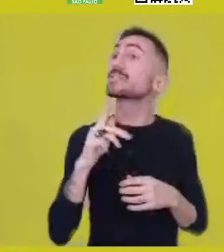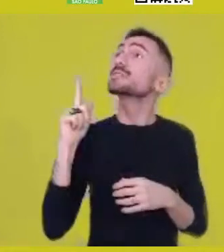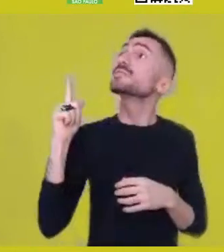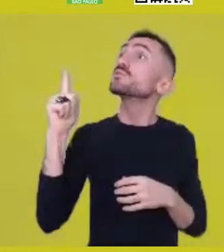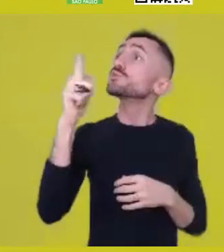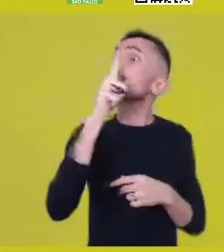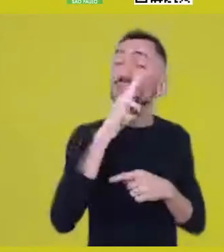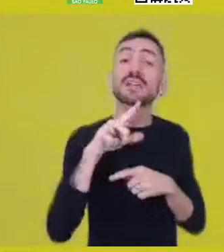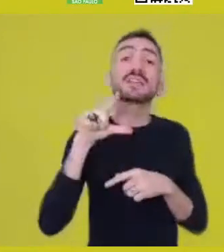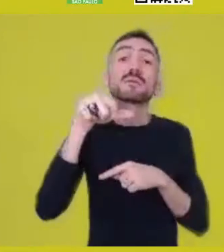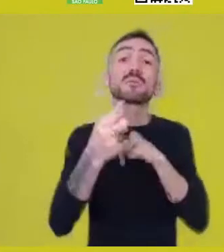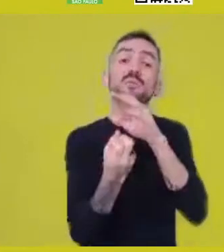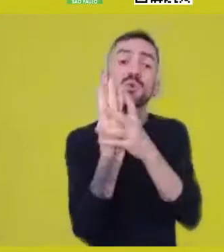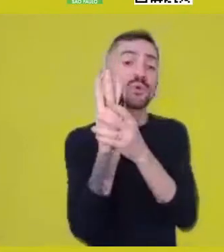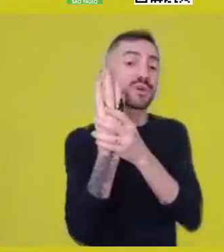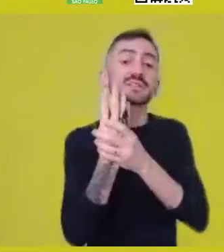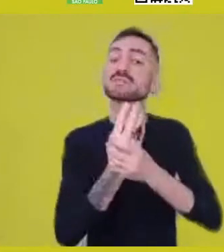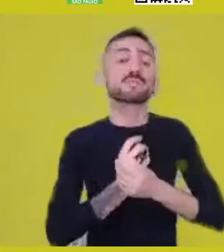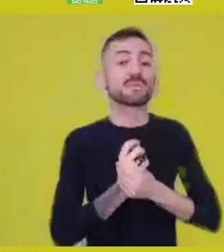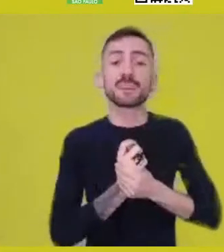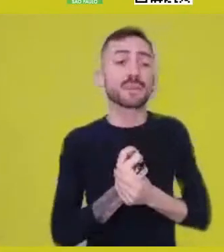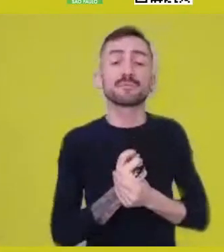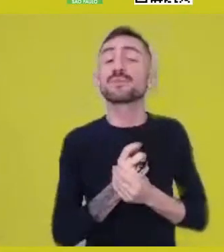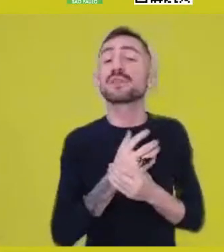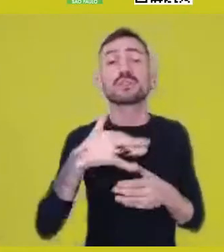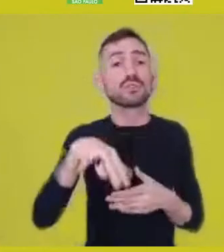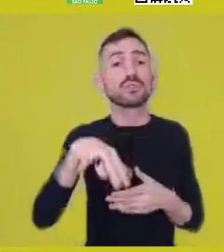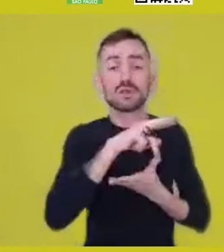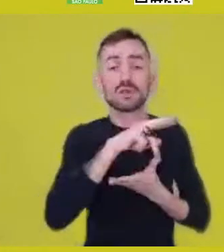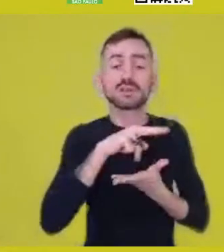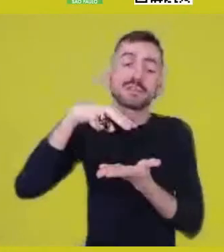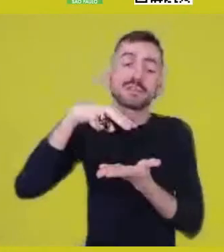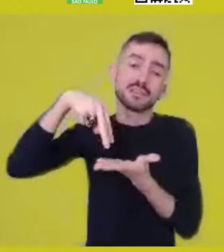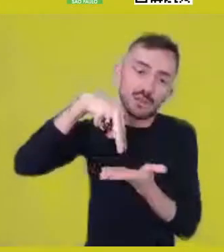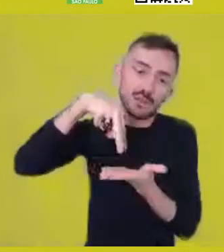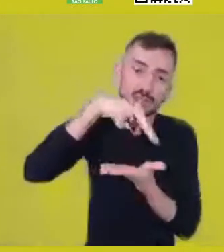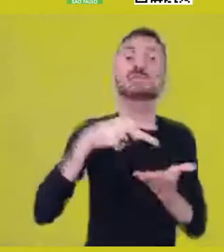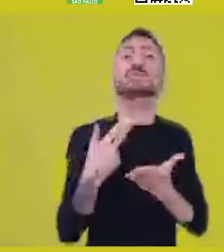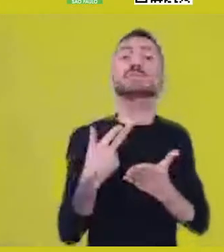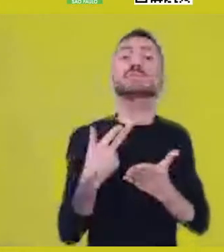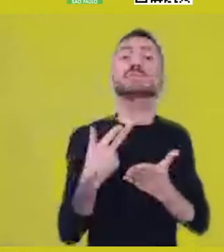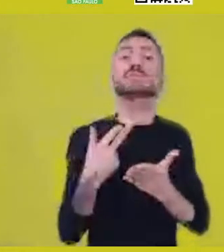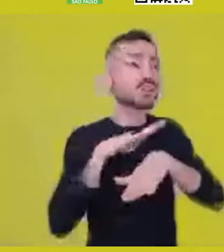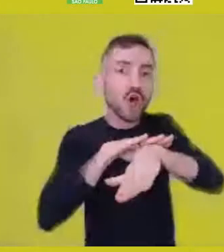No. Here, what is manifest, what dances, what plays, what enunciates